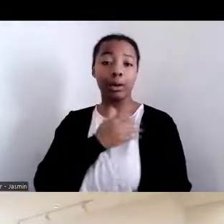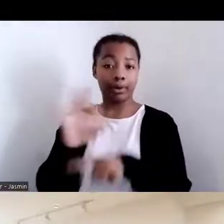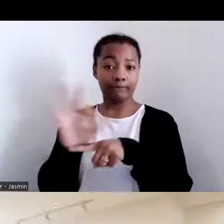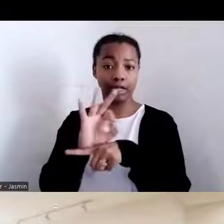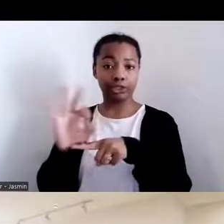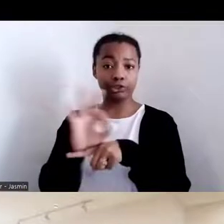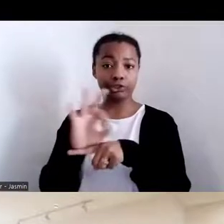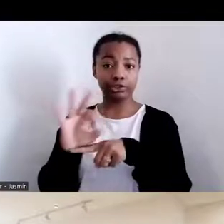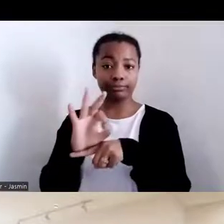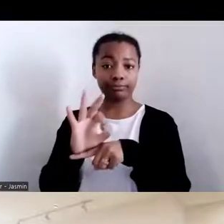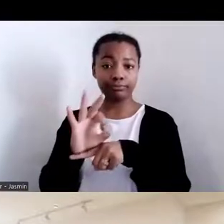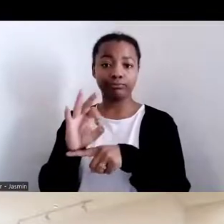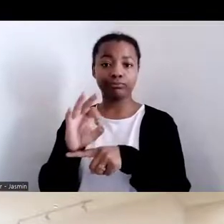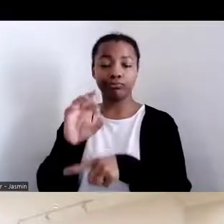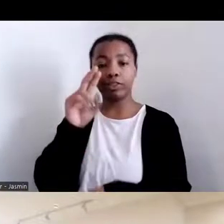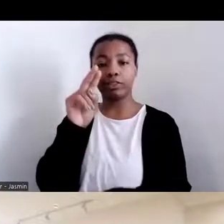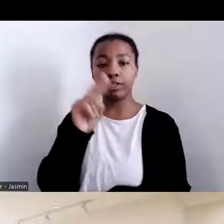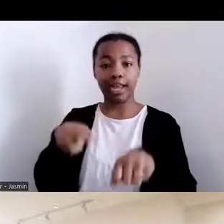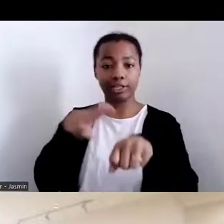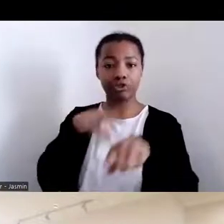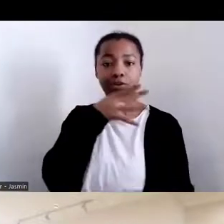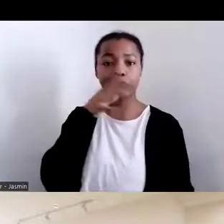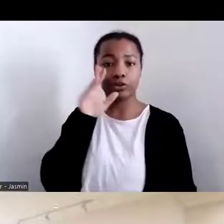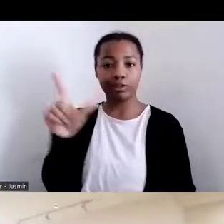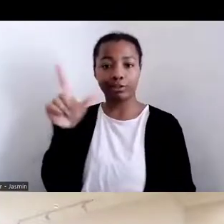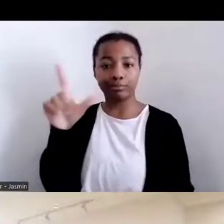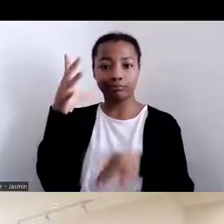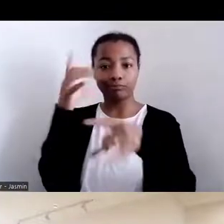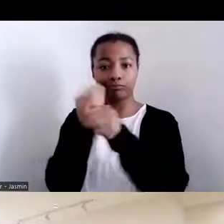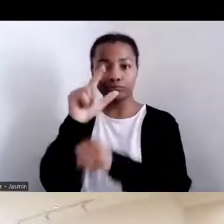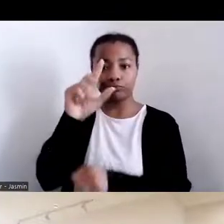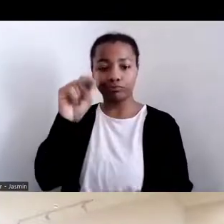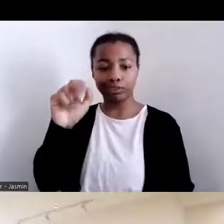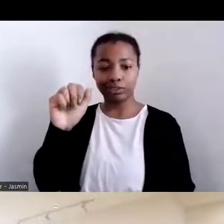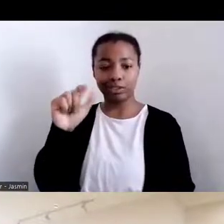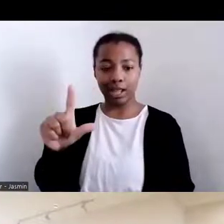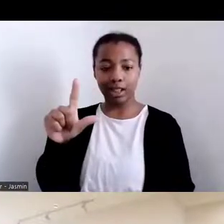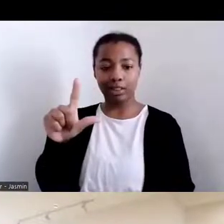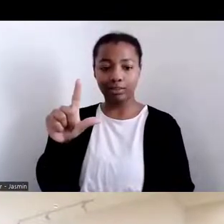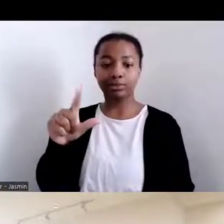as we sometimes call it, were established in 1862 with the creation of the USDA.